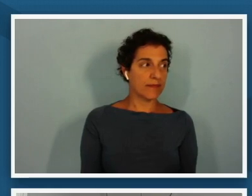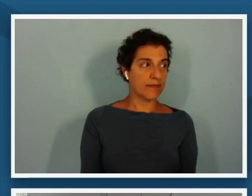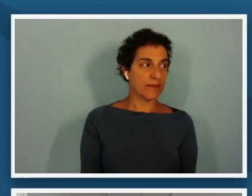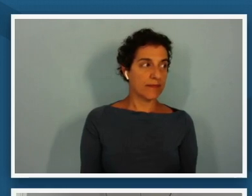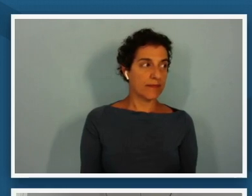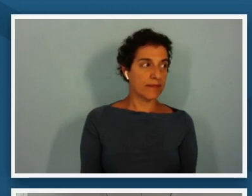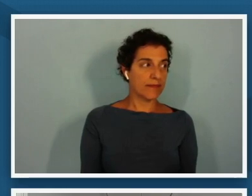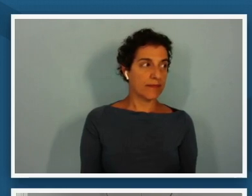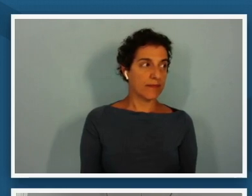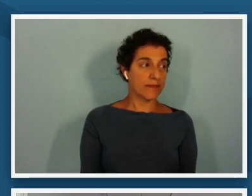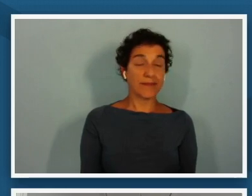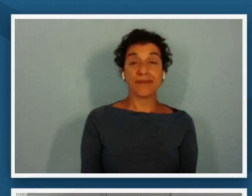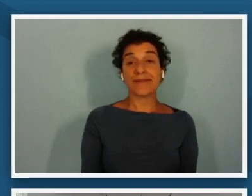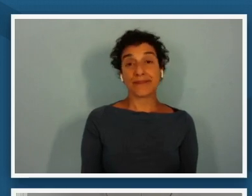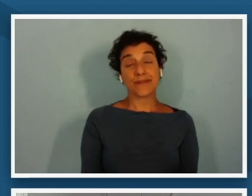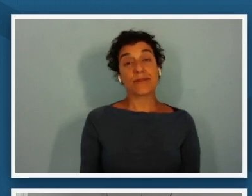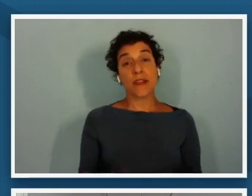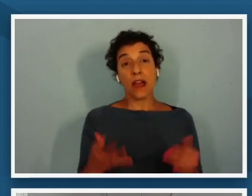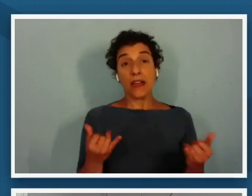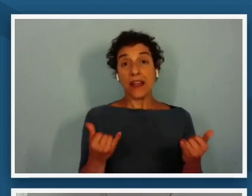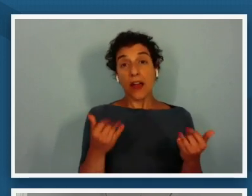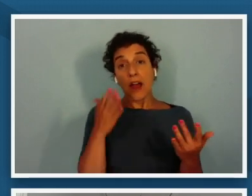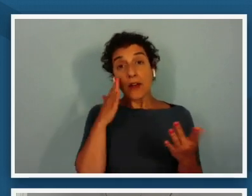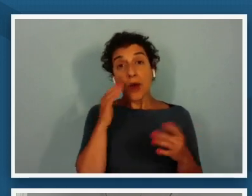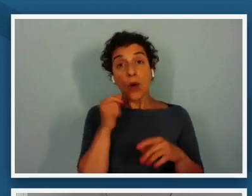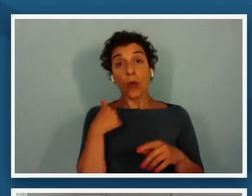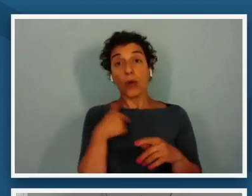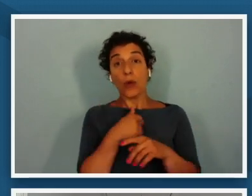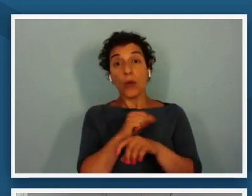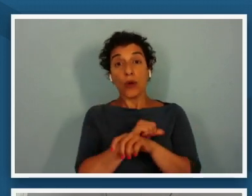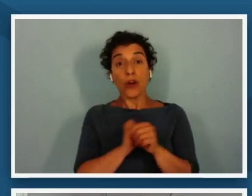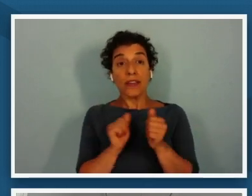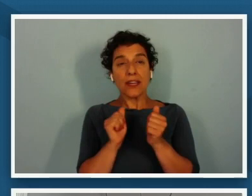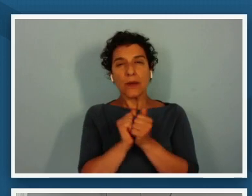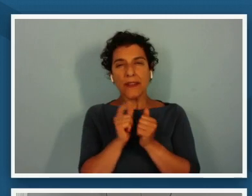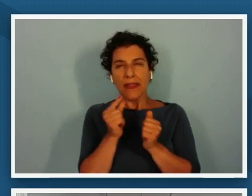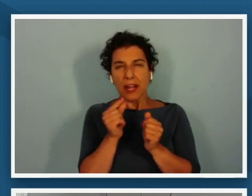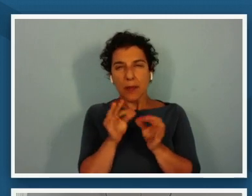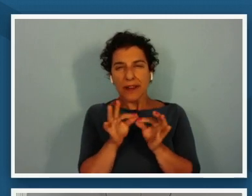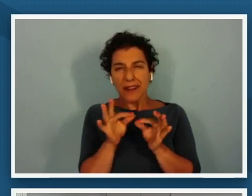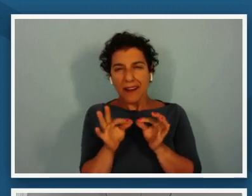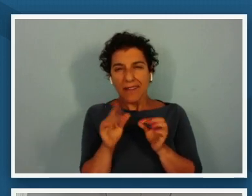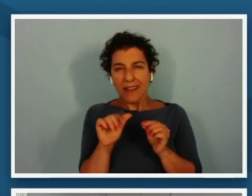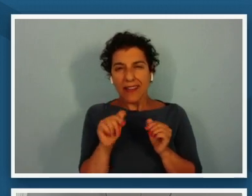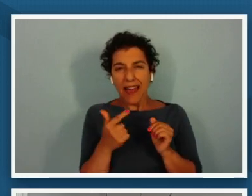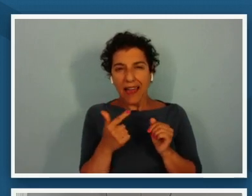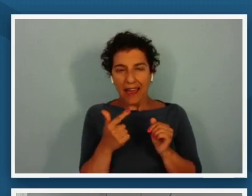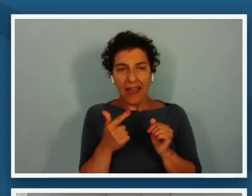so given that i know we're working with